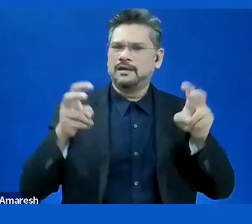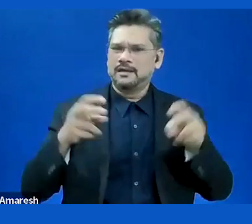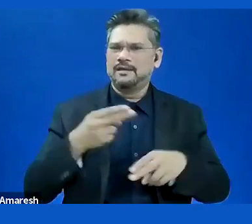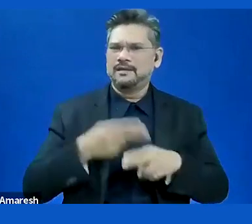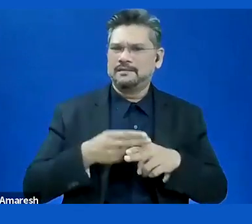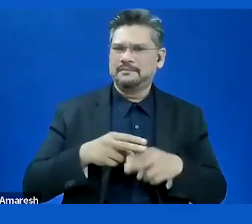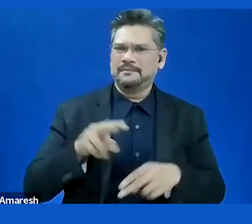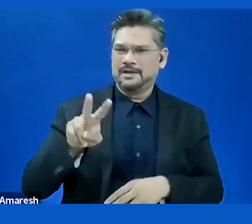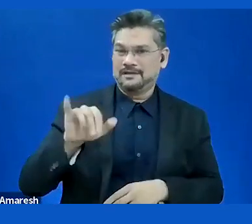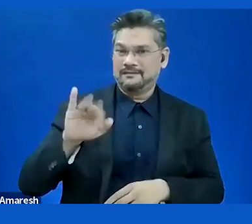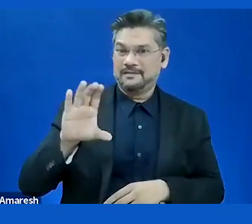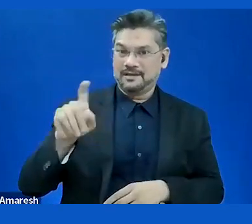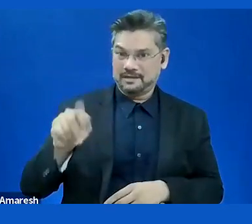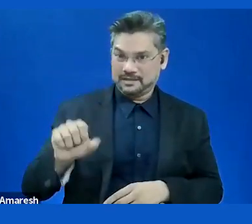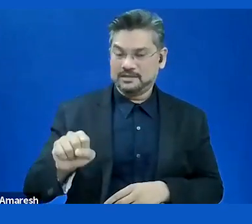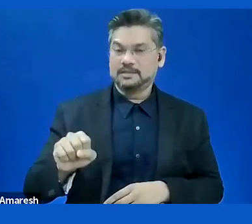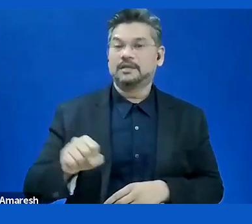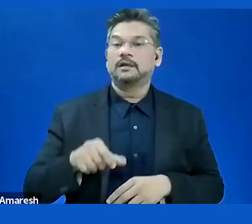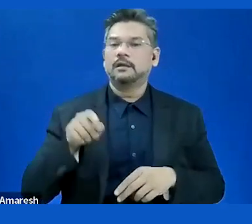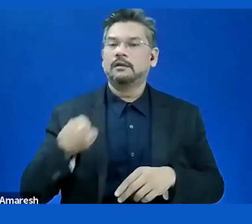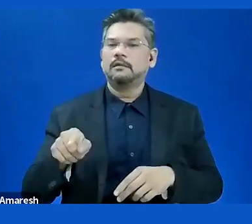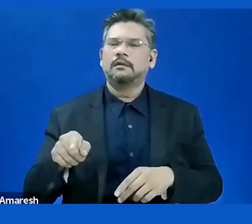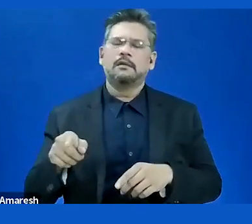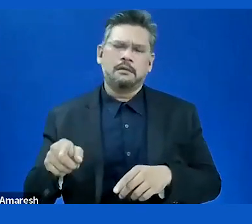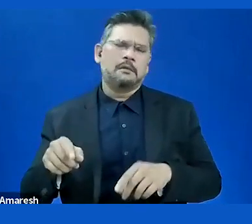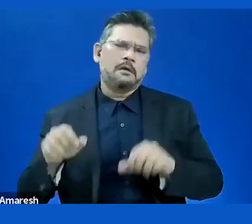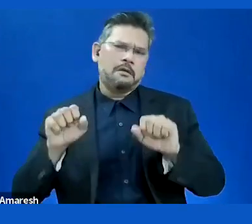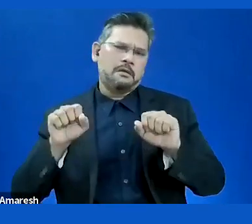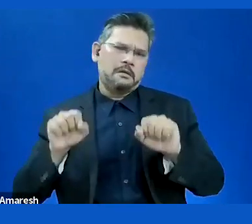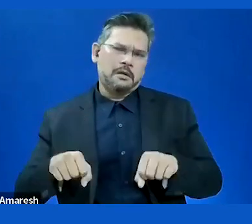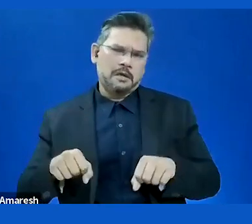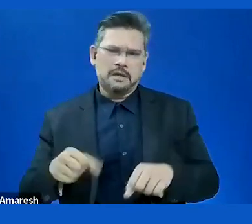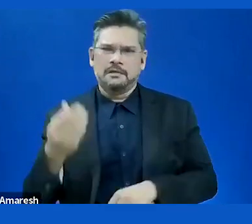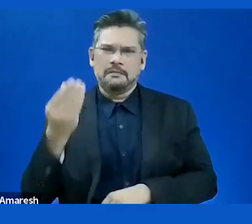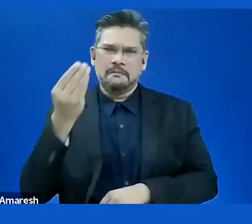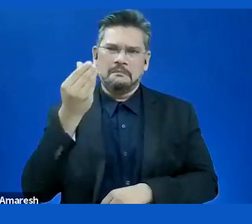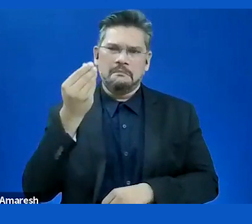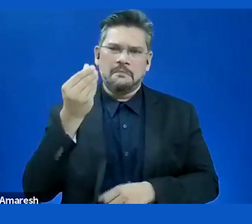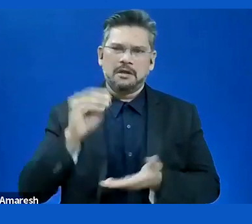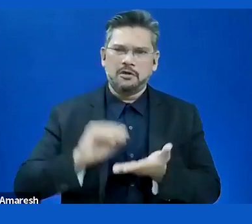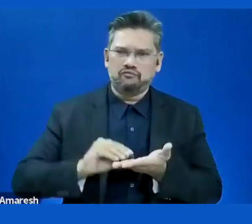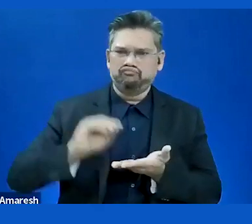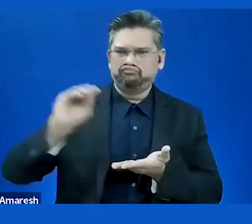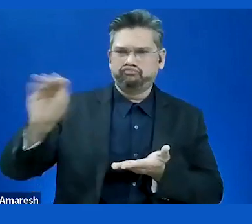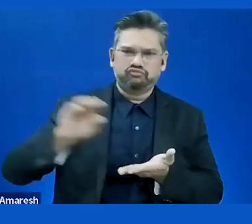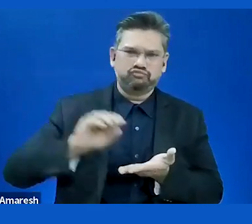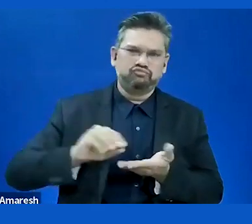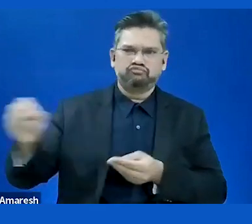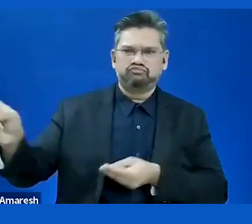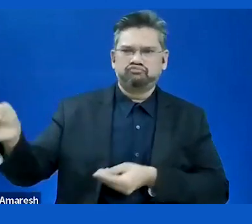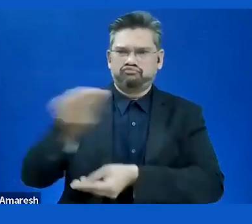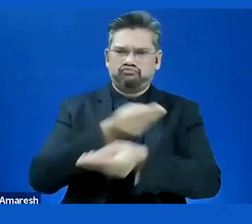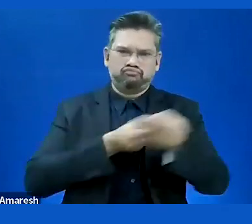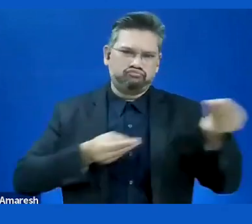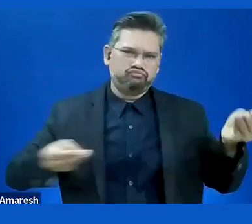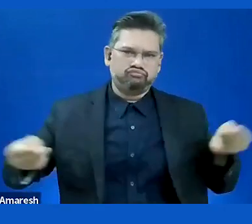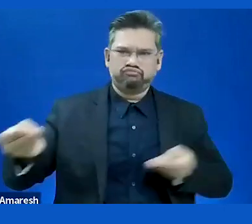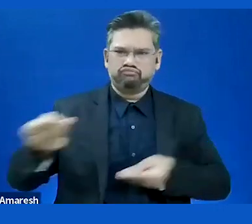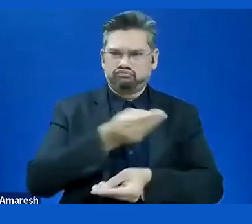you transfer money easily. Before, blind people could not use this. But after contacting relevant